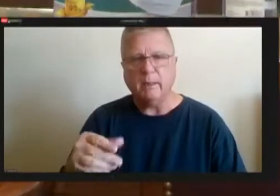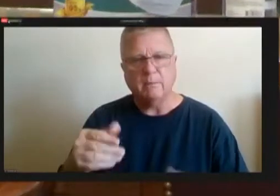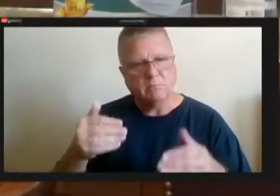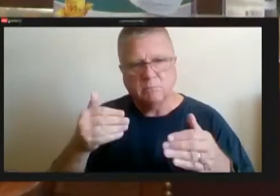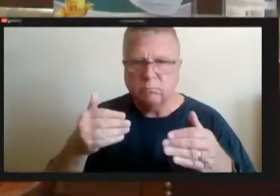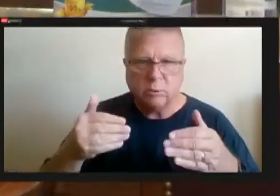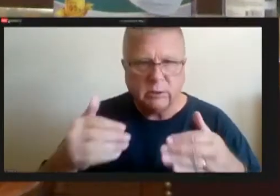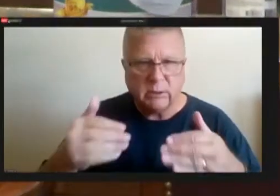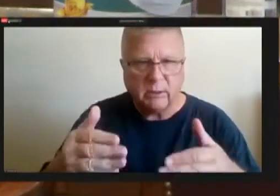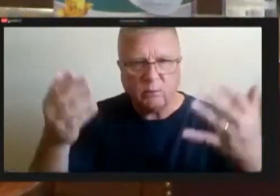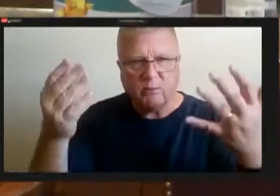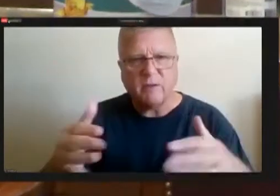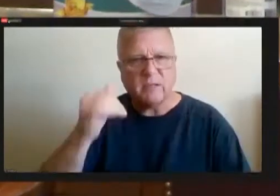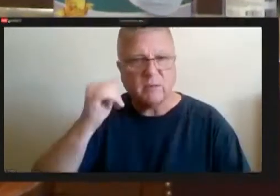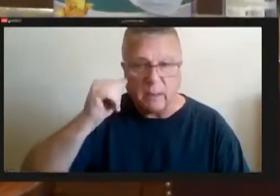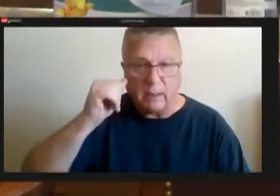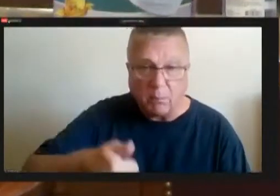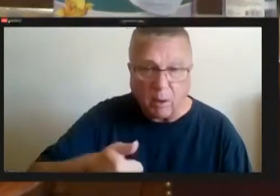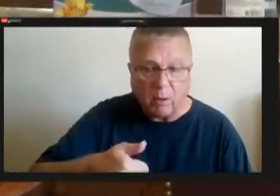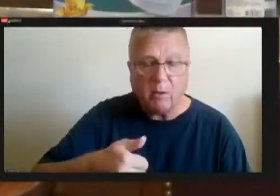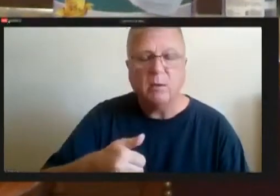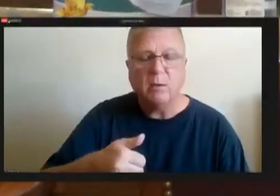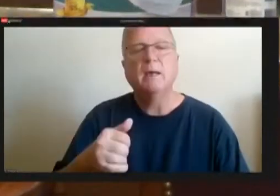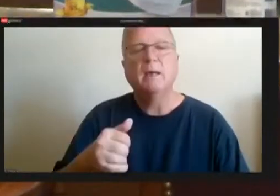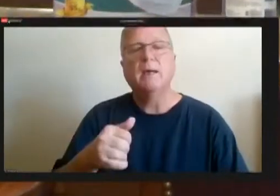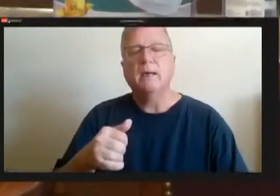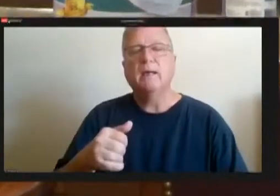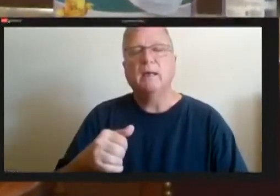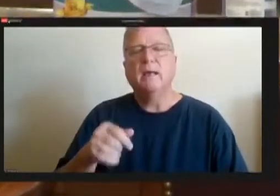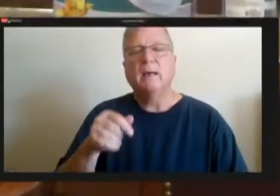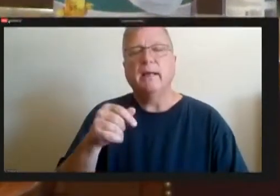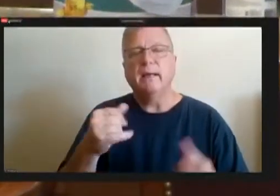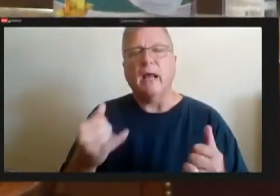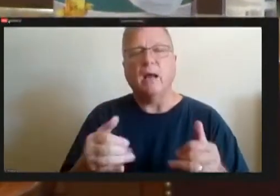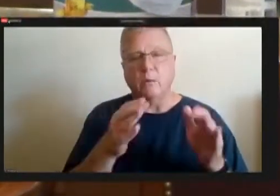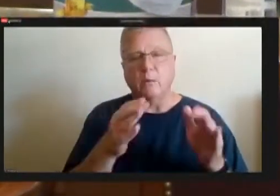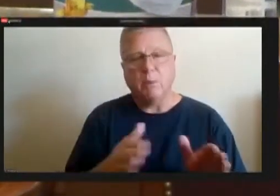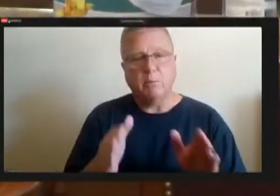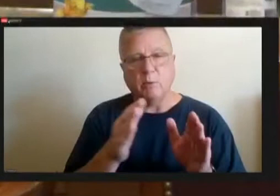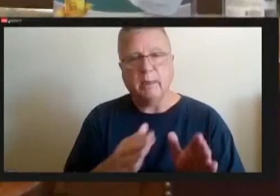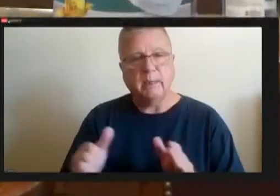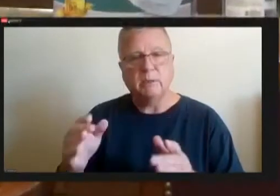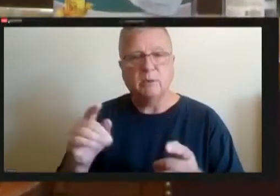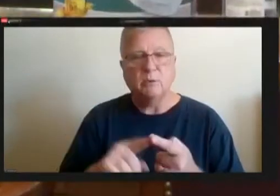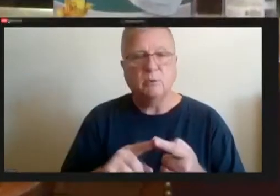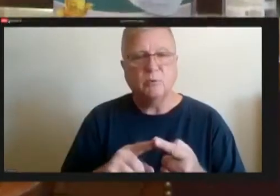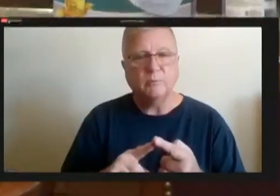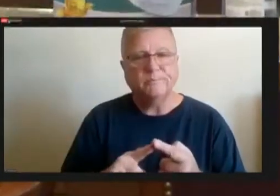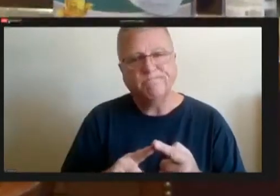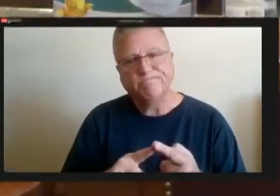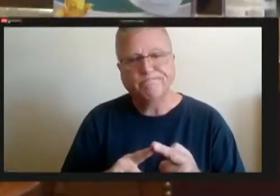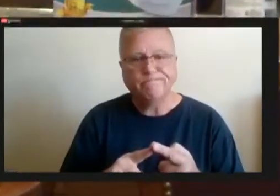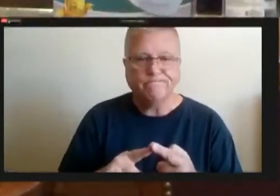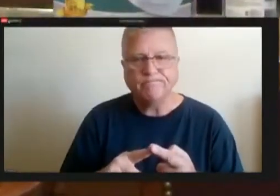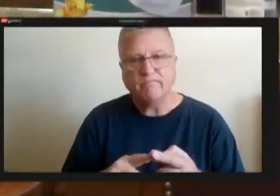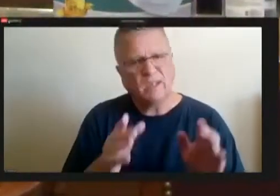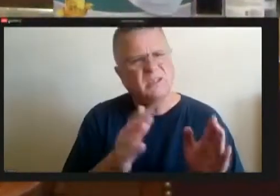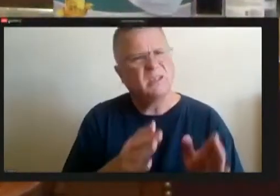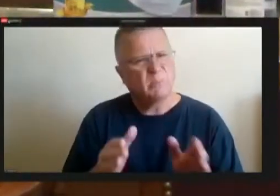Tomorrow, and with that this in preparation to, to, to prepare for that which is dummy